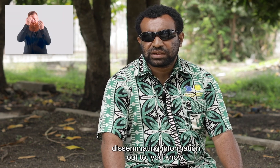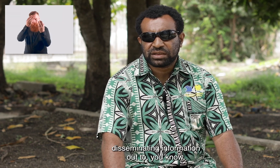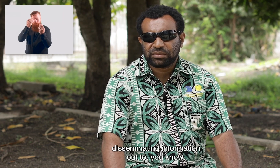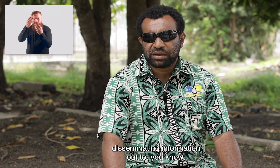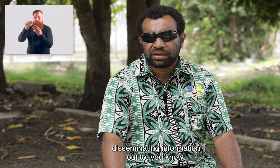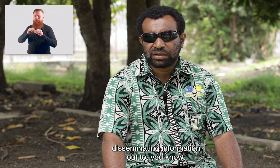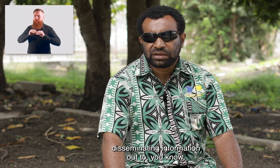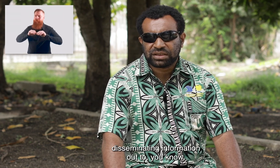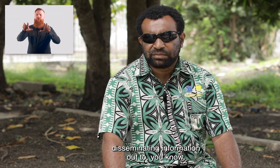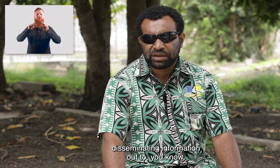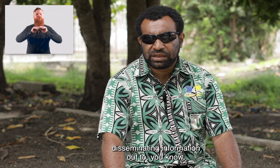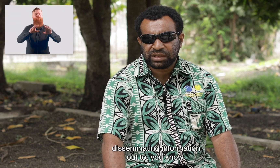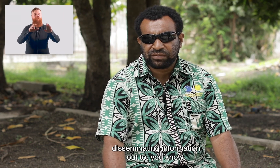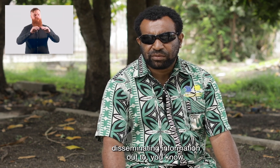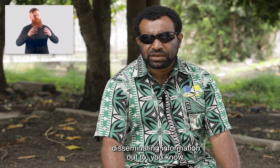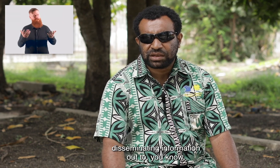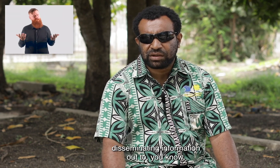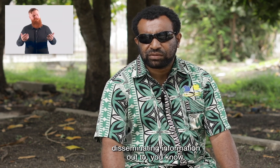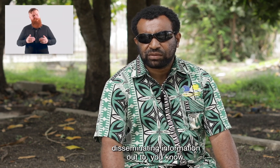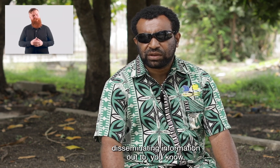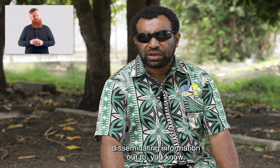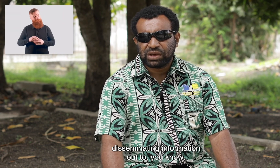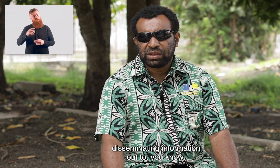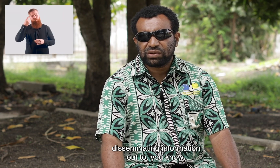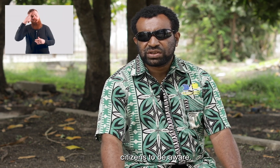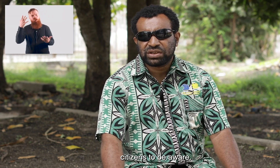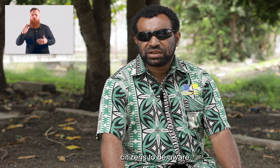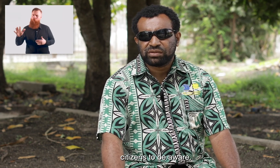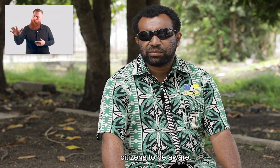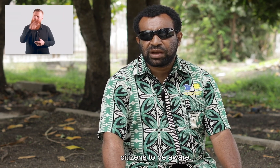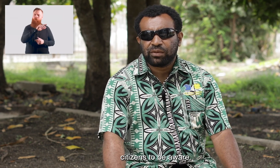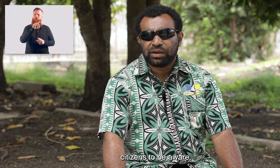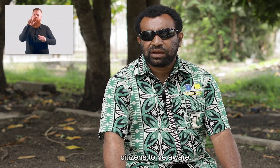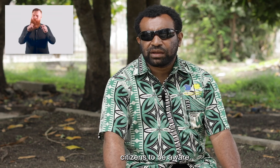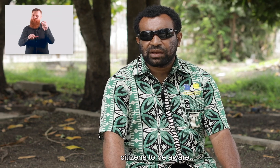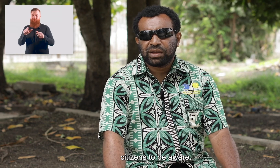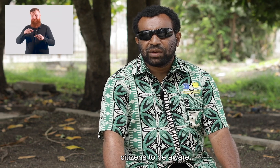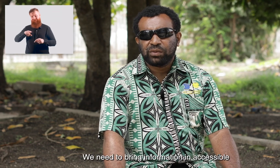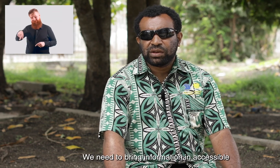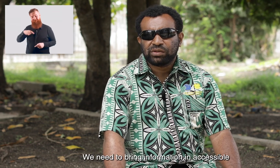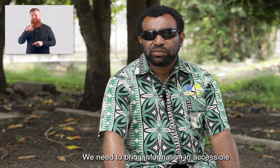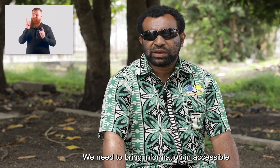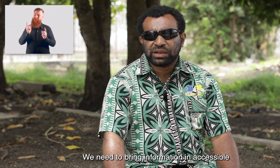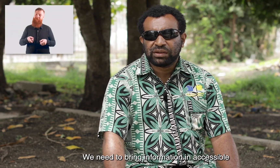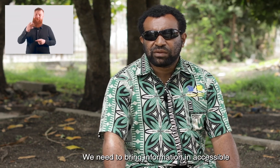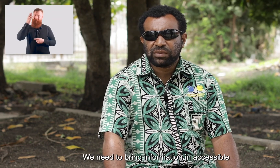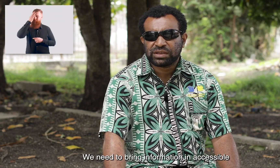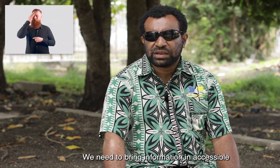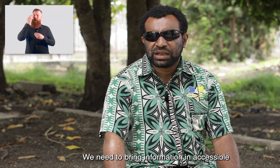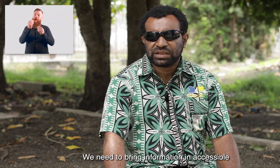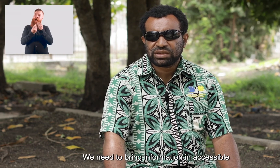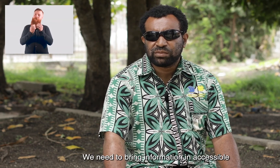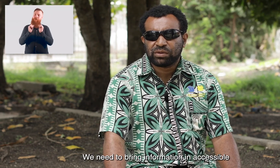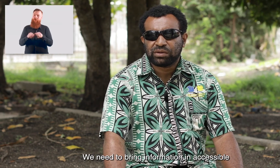disseminating information out to, you know, citizens to be aware. We need to bring information in accessible